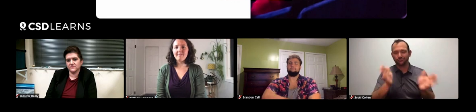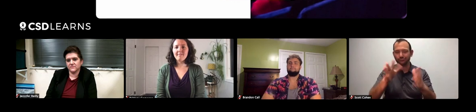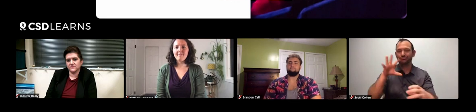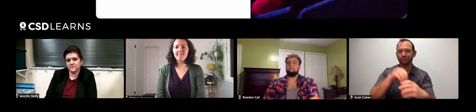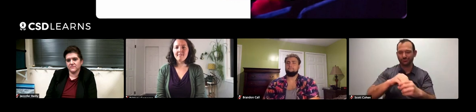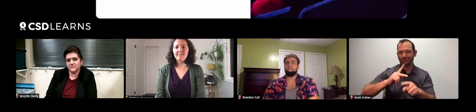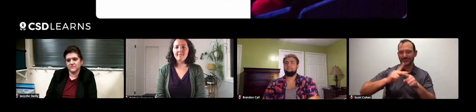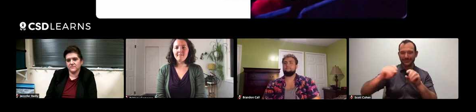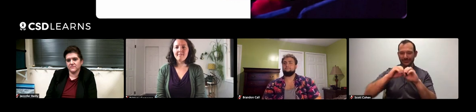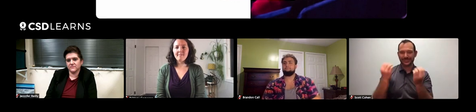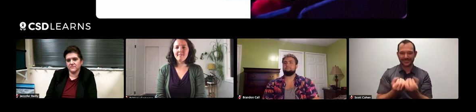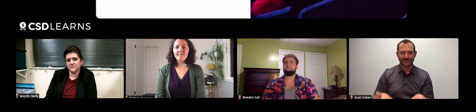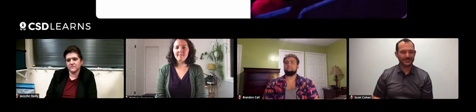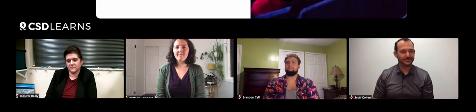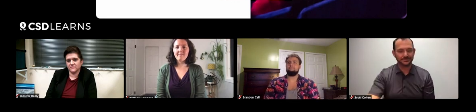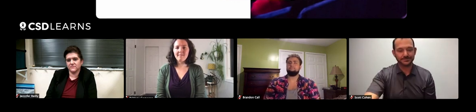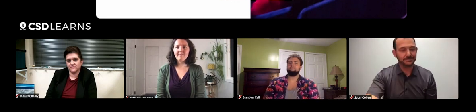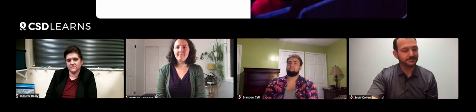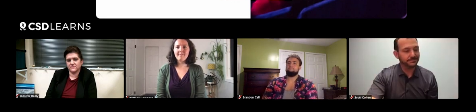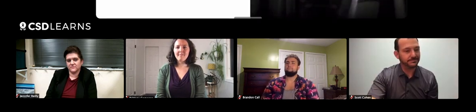and put it into sign language for our deaf students.